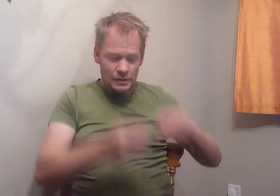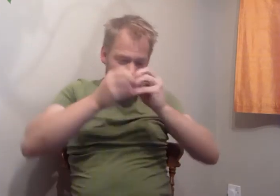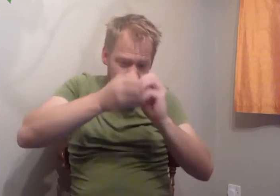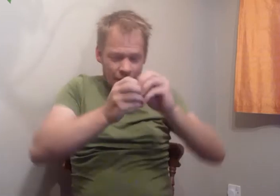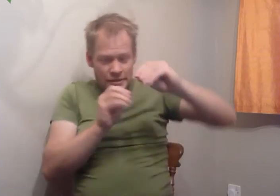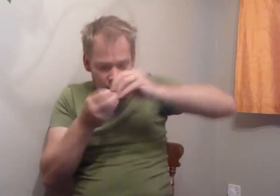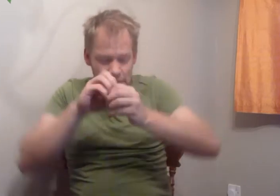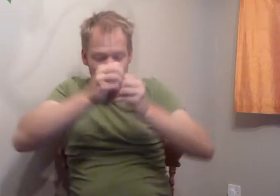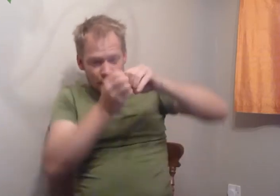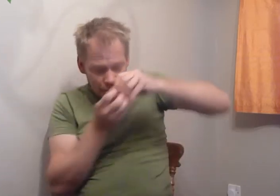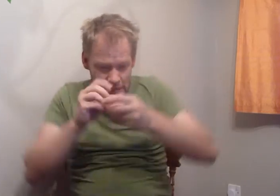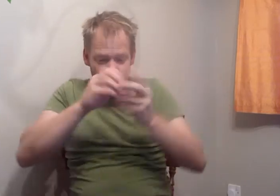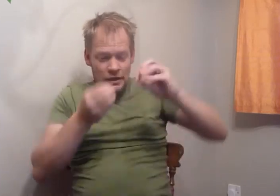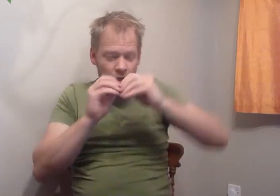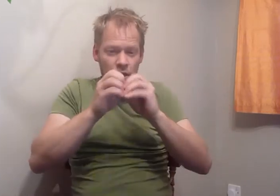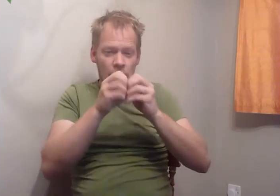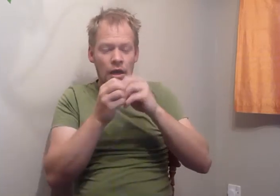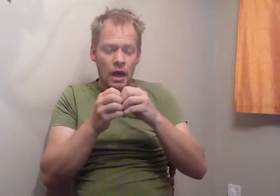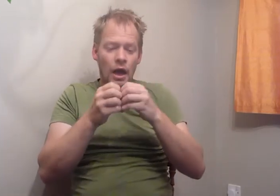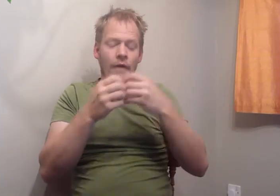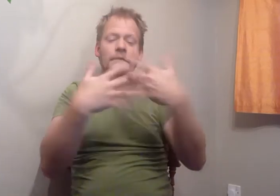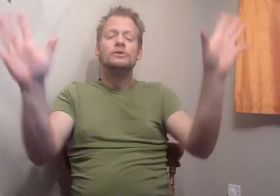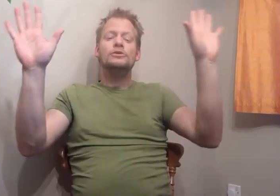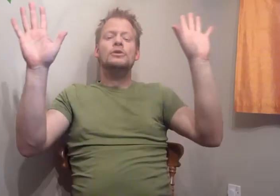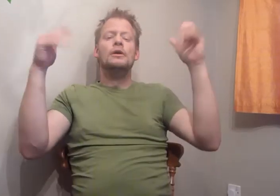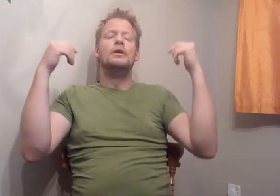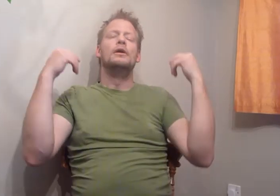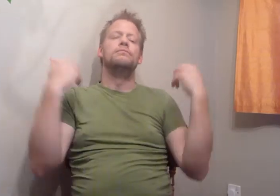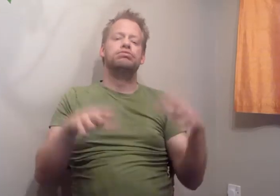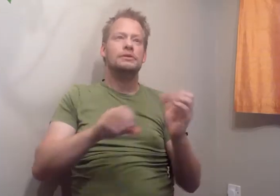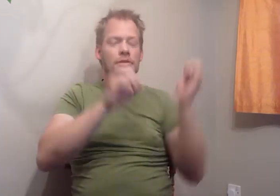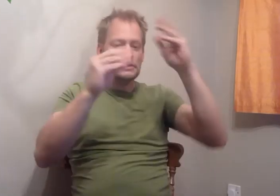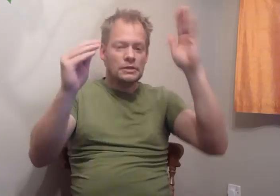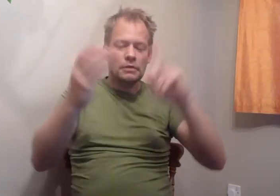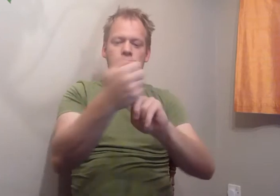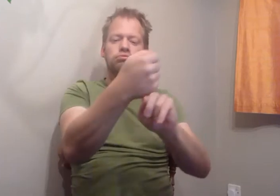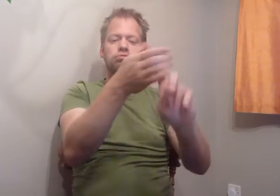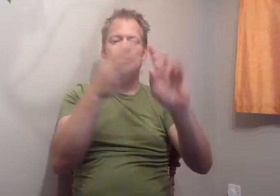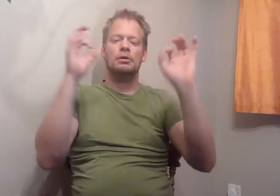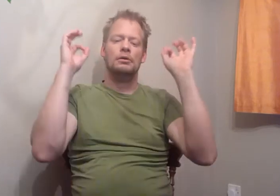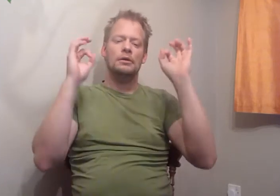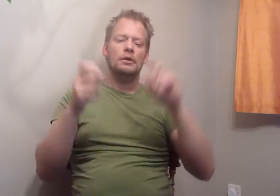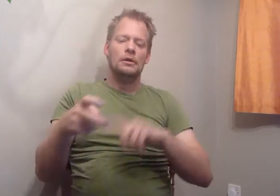and he fixed and fixed and fixed - until he solved the problem - and the genoa worked like a dream.